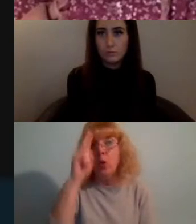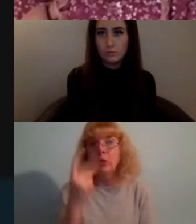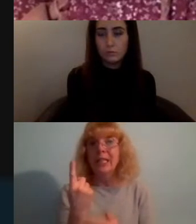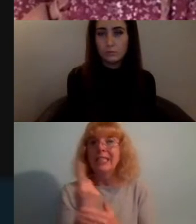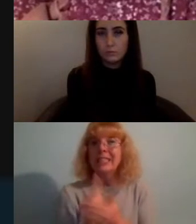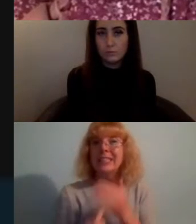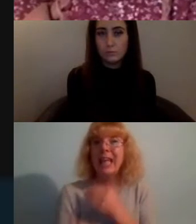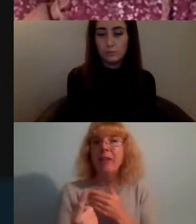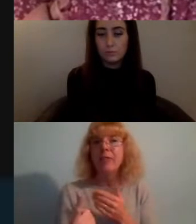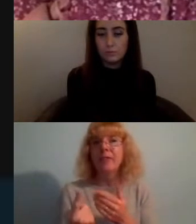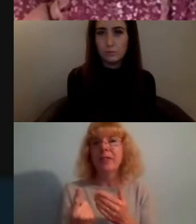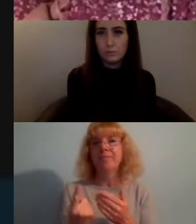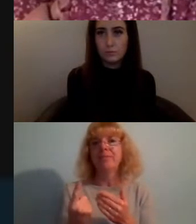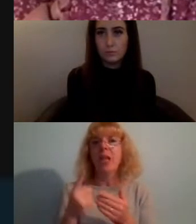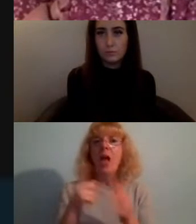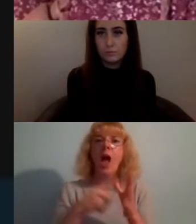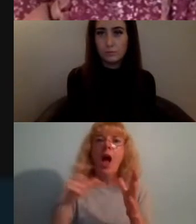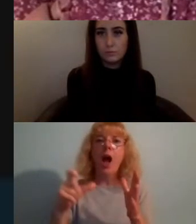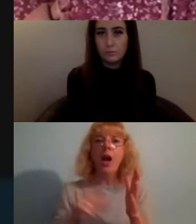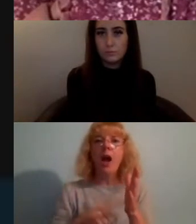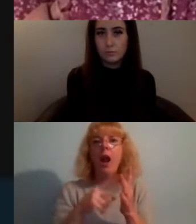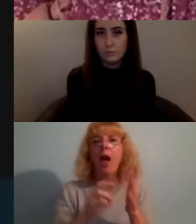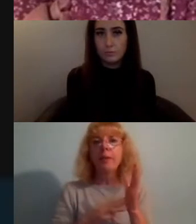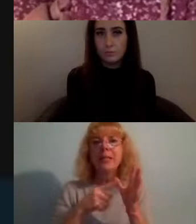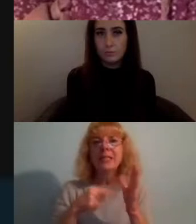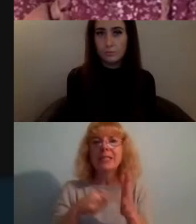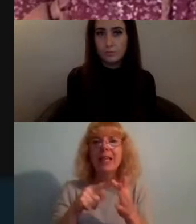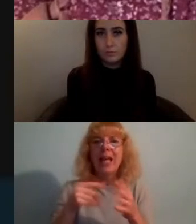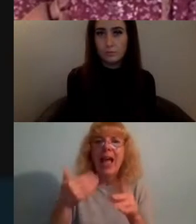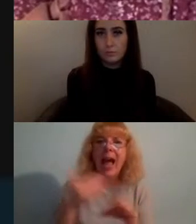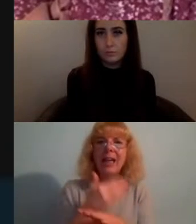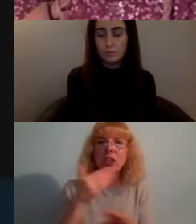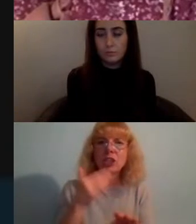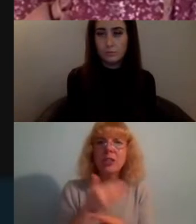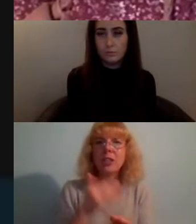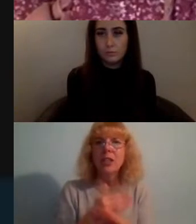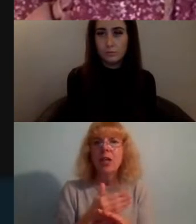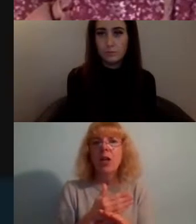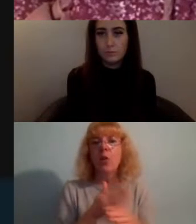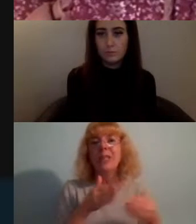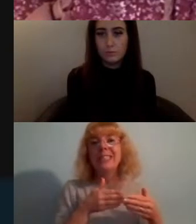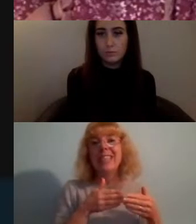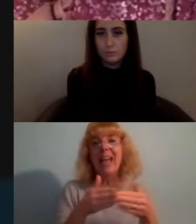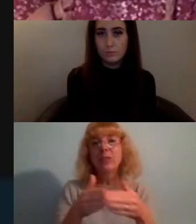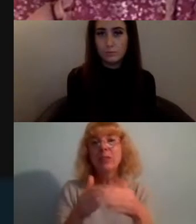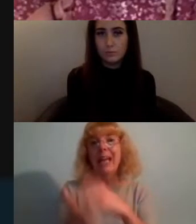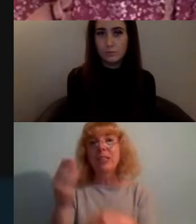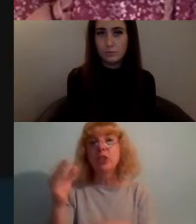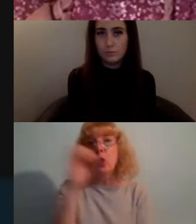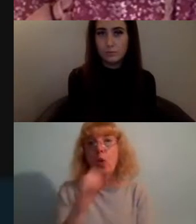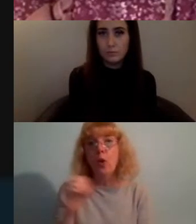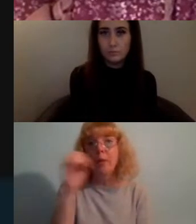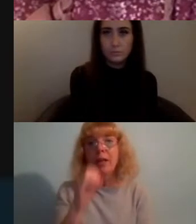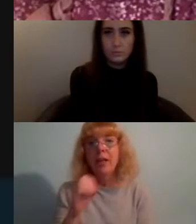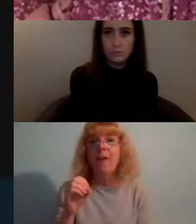aimed to charter the sailboat back to Europe to amplify the voices of Latin American and Caribbean